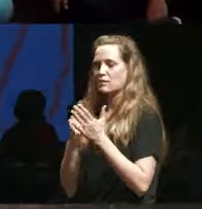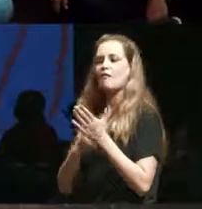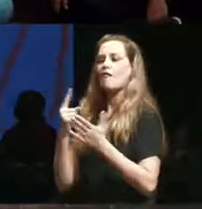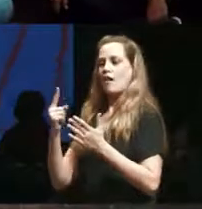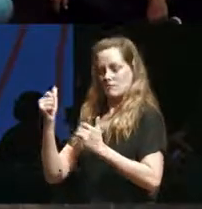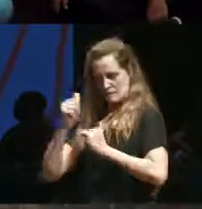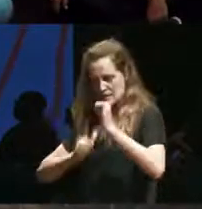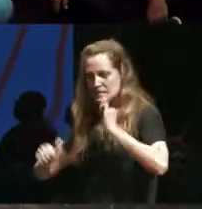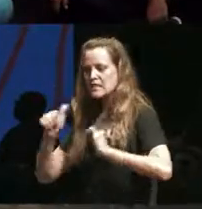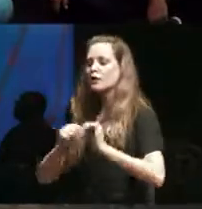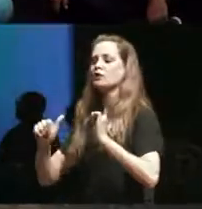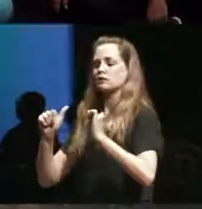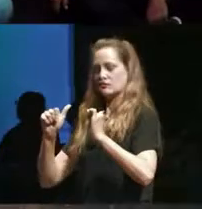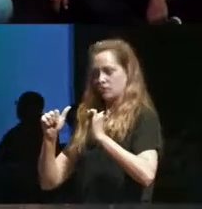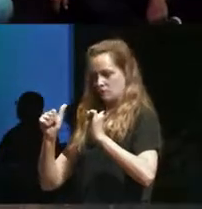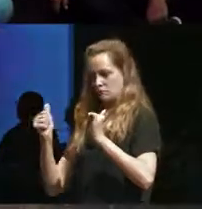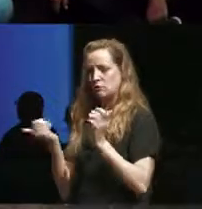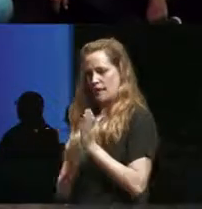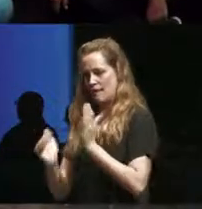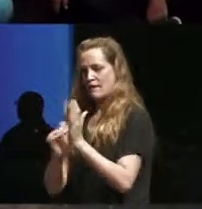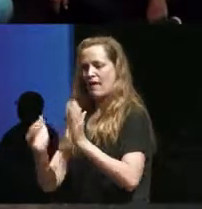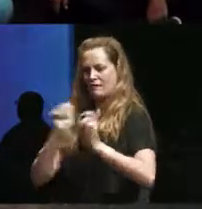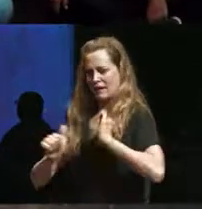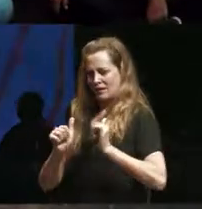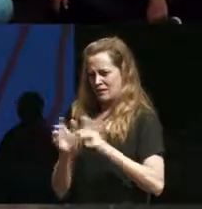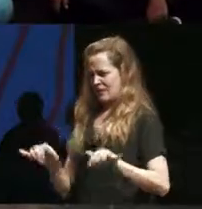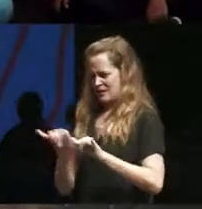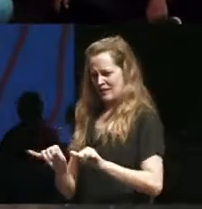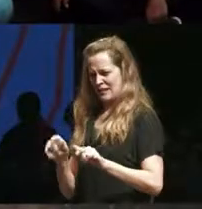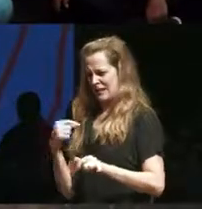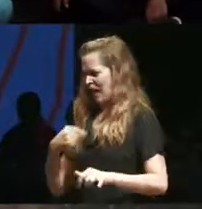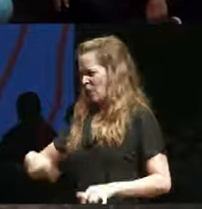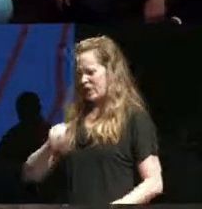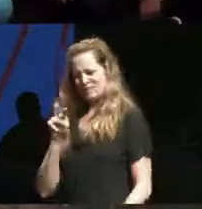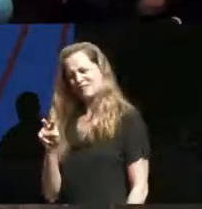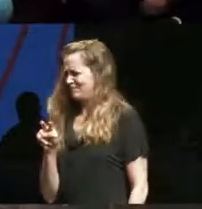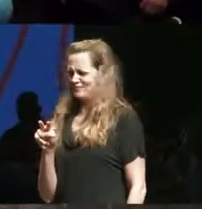we have to criticize it and ask people to stop it so you know stop bringing in